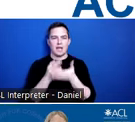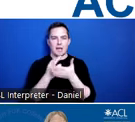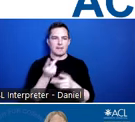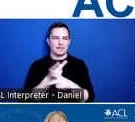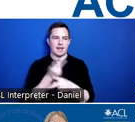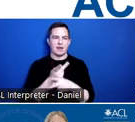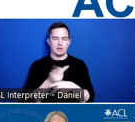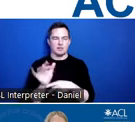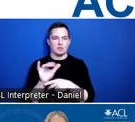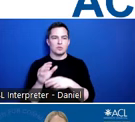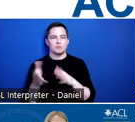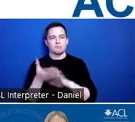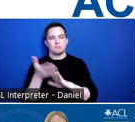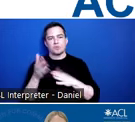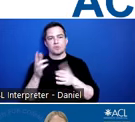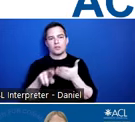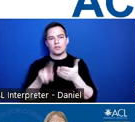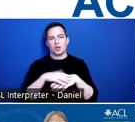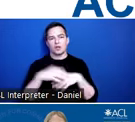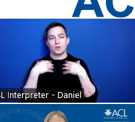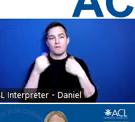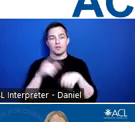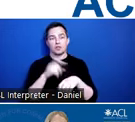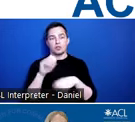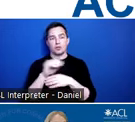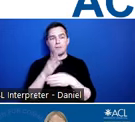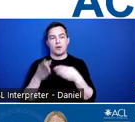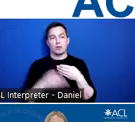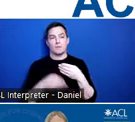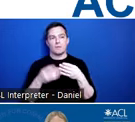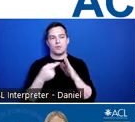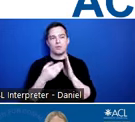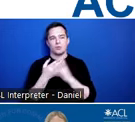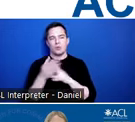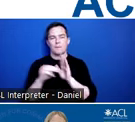and conduct research on recovery and long-term outcomes through our model systems programs.